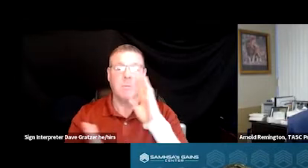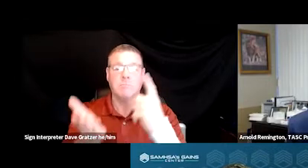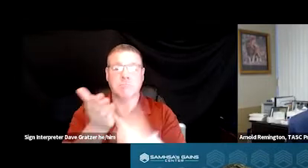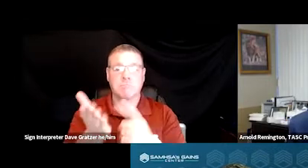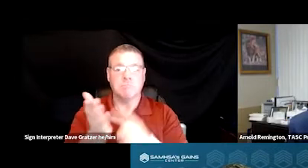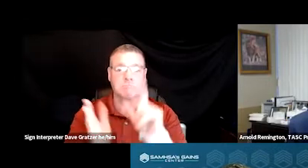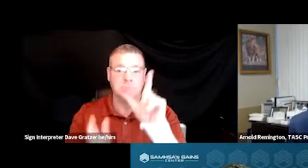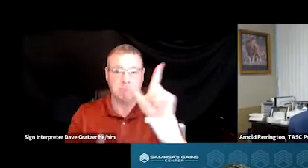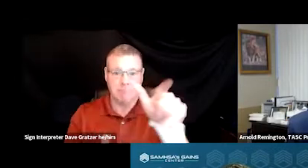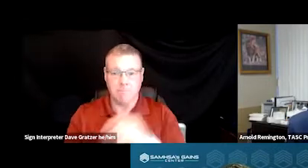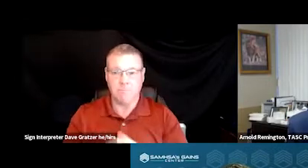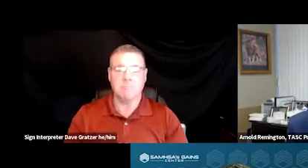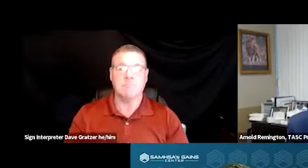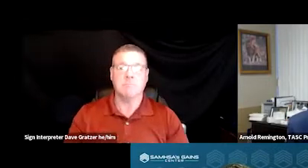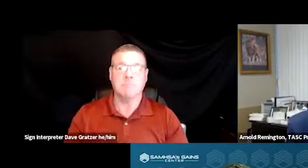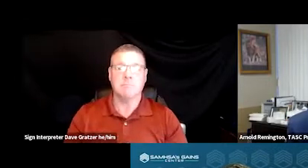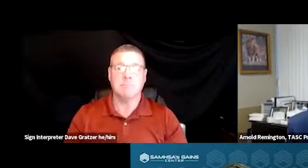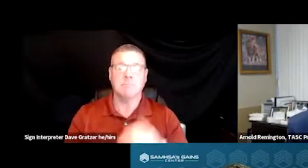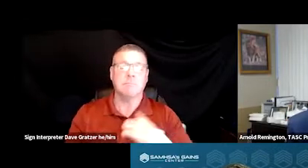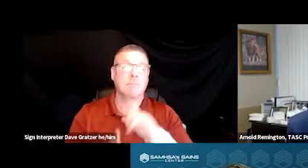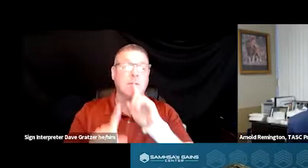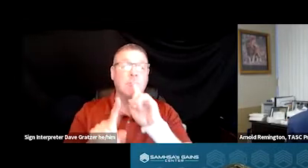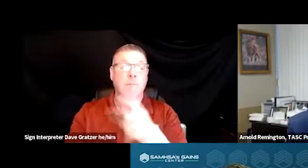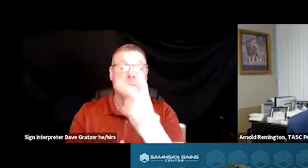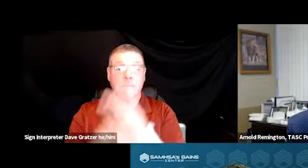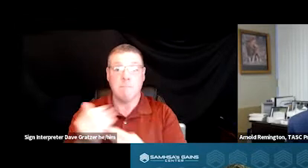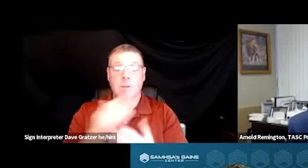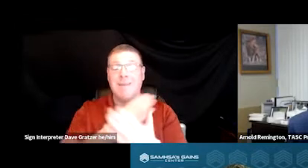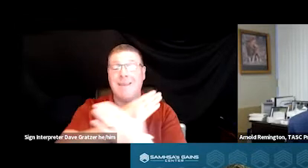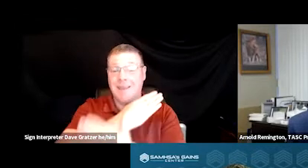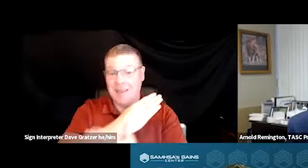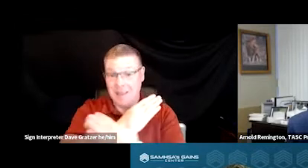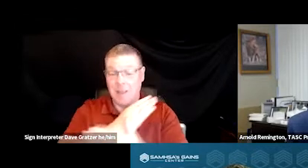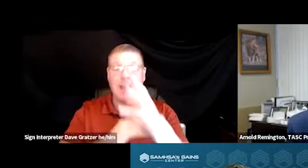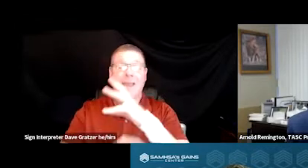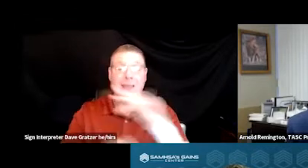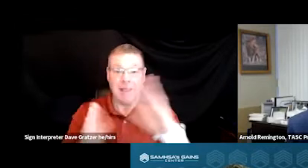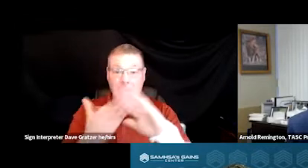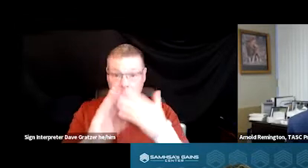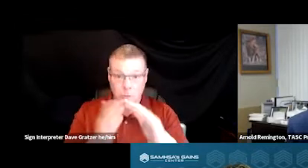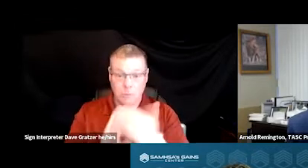later in the presentation. We respond to both county and municipal law enforcement agencies.